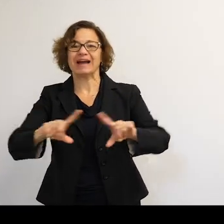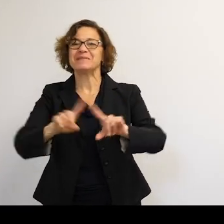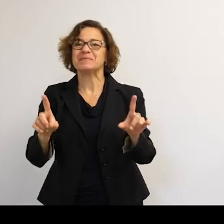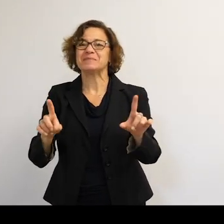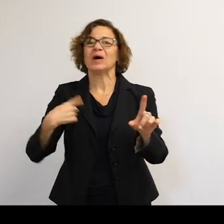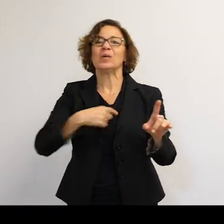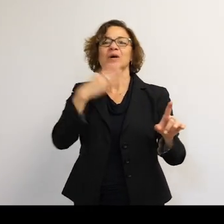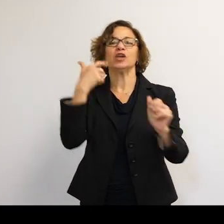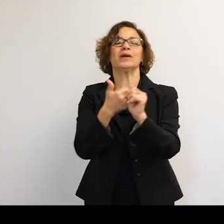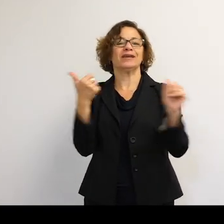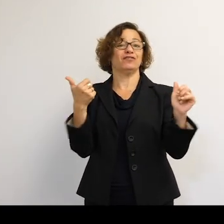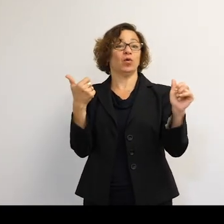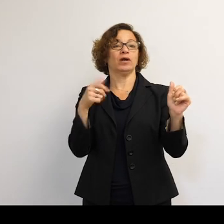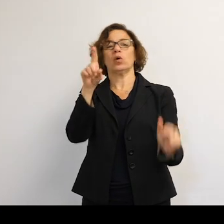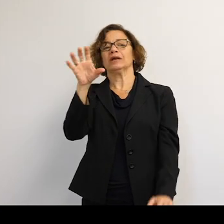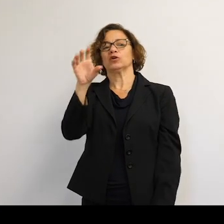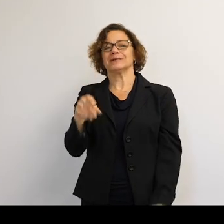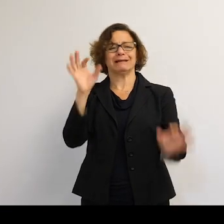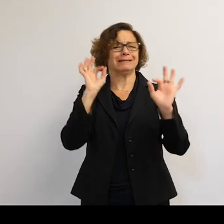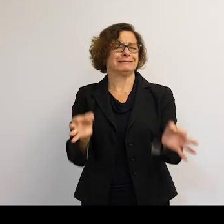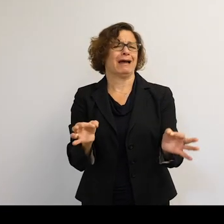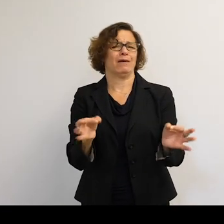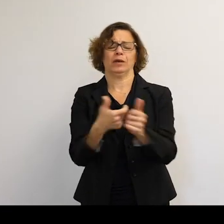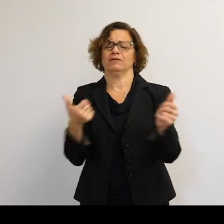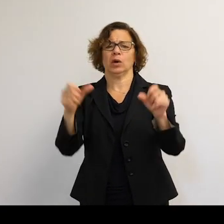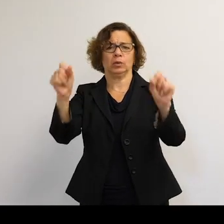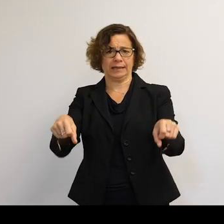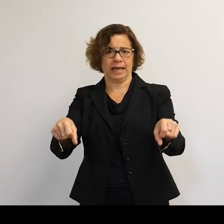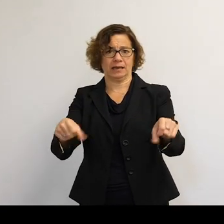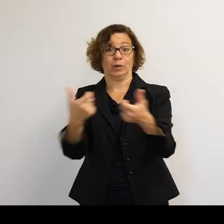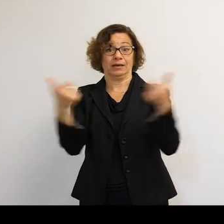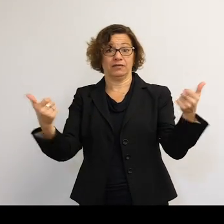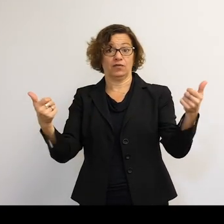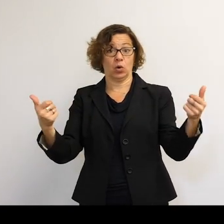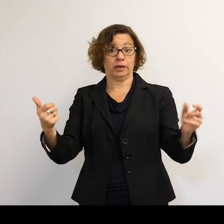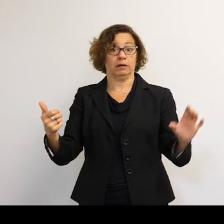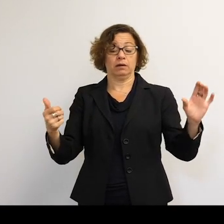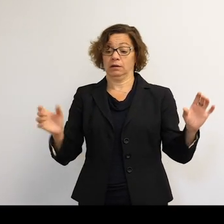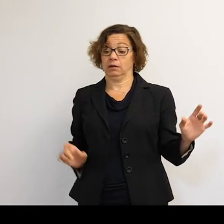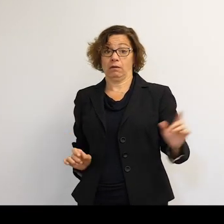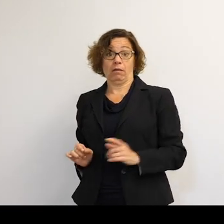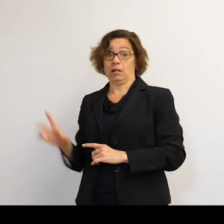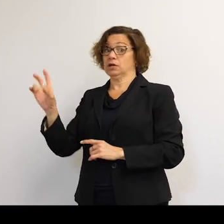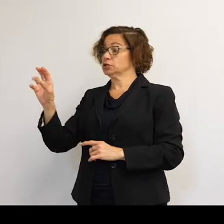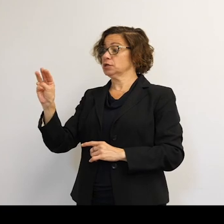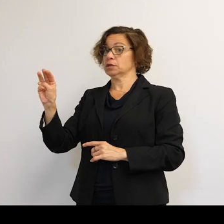We know we can avoid this with 100% certainty if we can avoid launching any more missiles to do it, OK? This wasn't an accident.